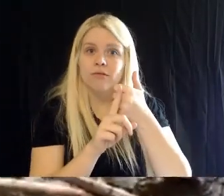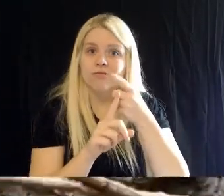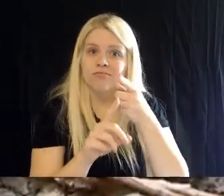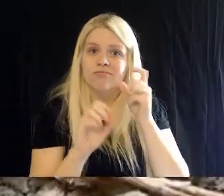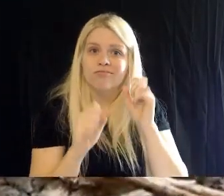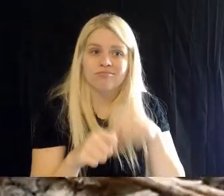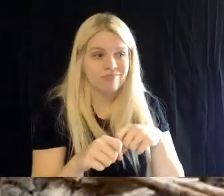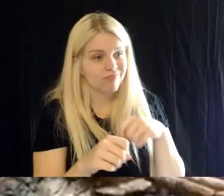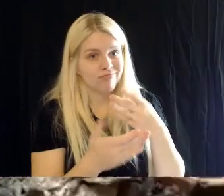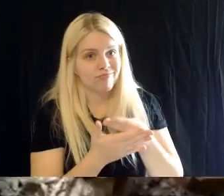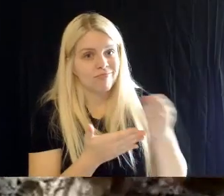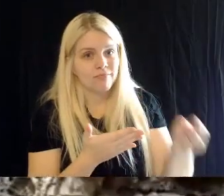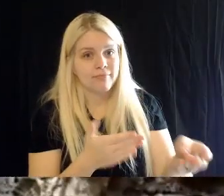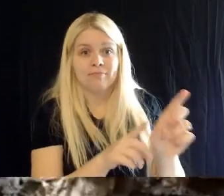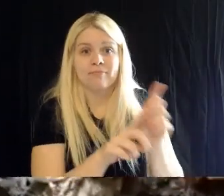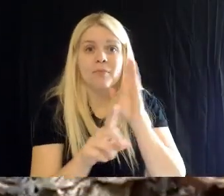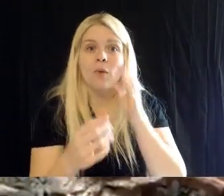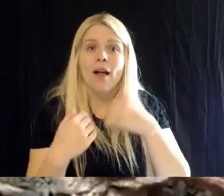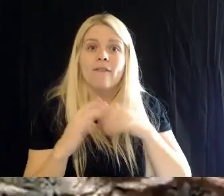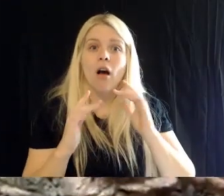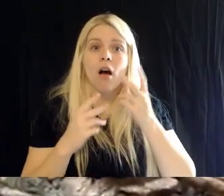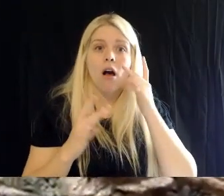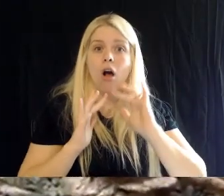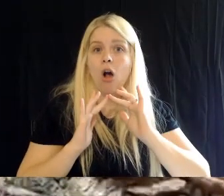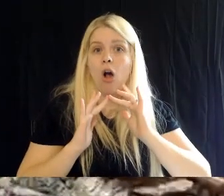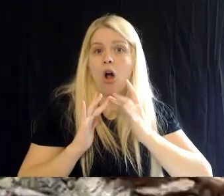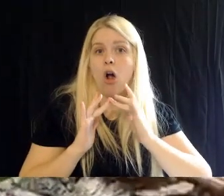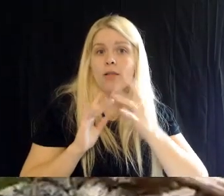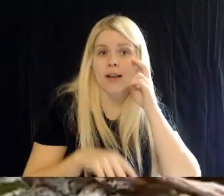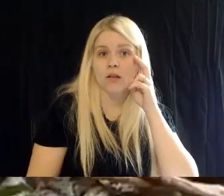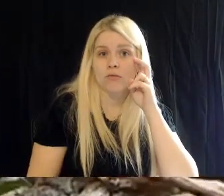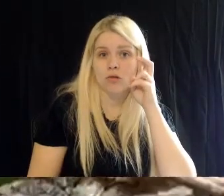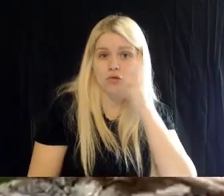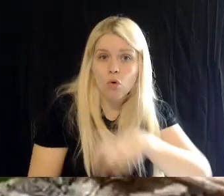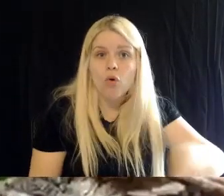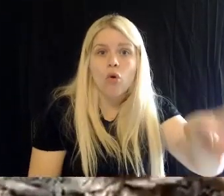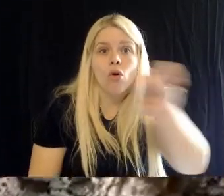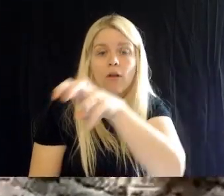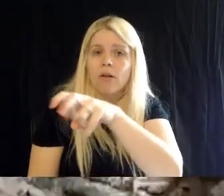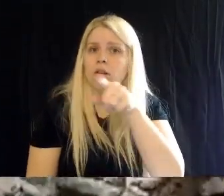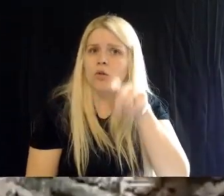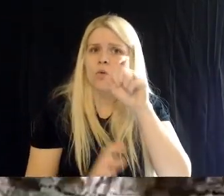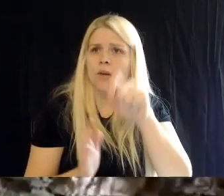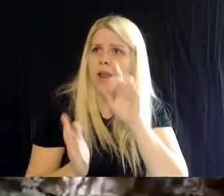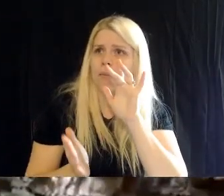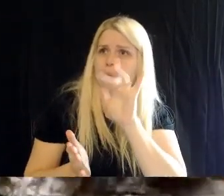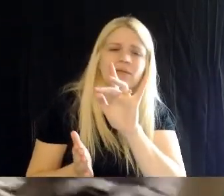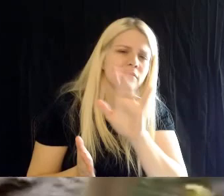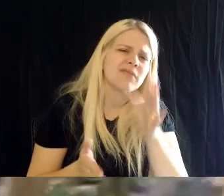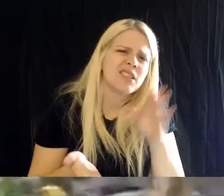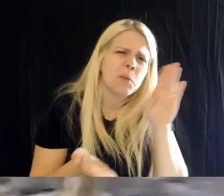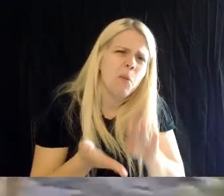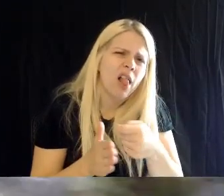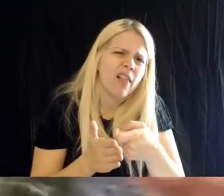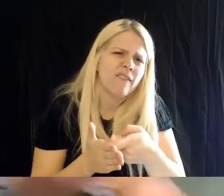Those are with a small fee, but again- all the money goes to benefit Utah's Hogle Zoo.